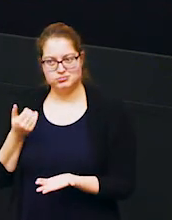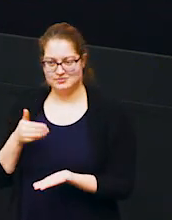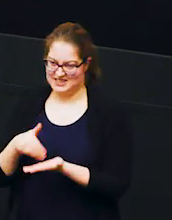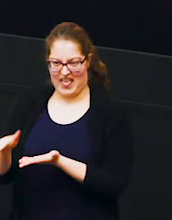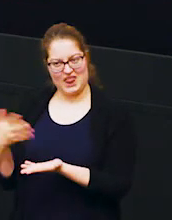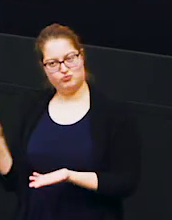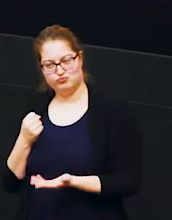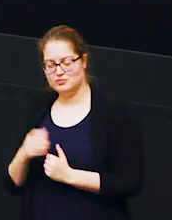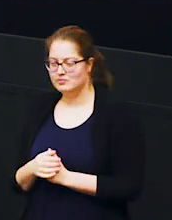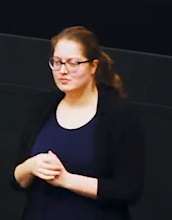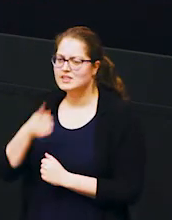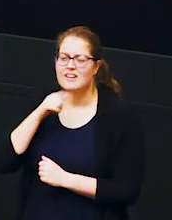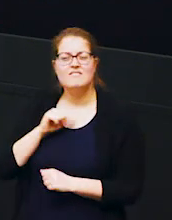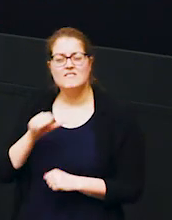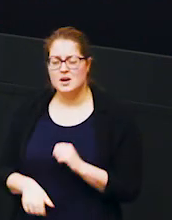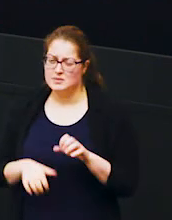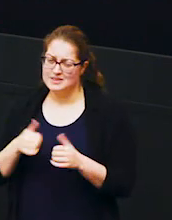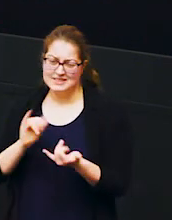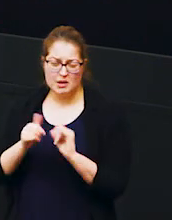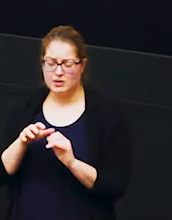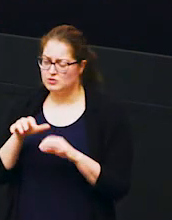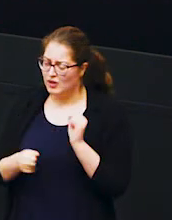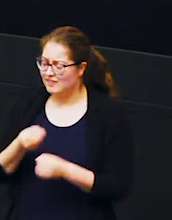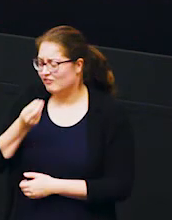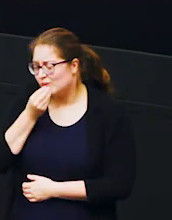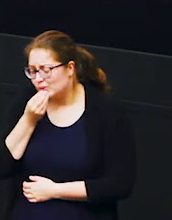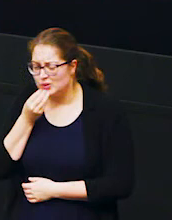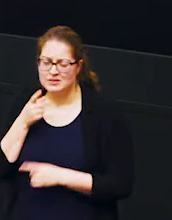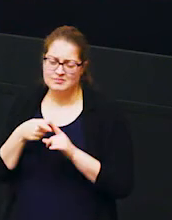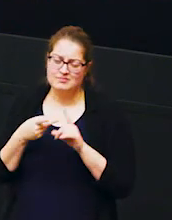about how farmers can sometimes struggle to find enough food and and money to feed their family